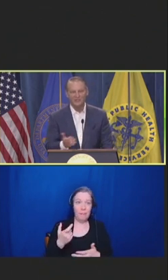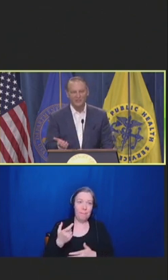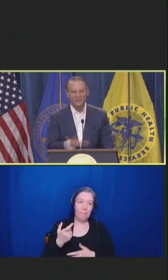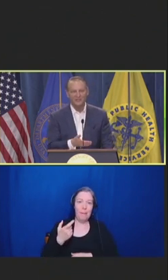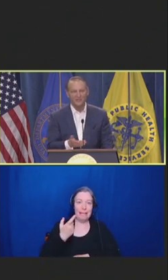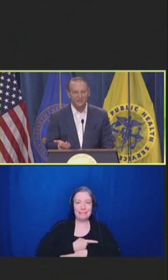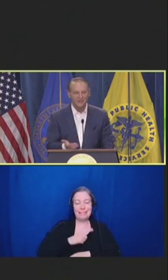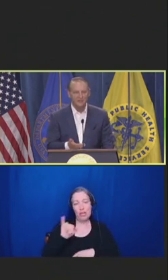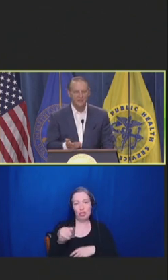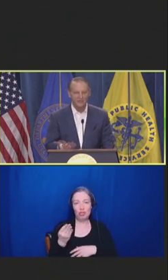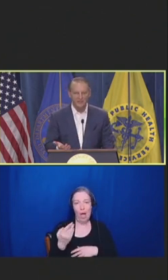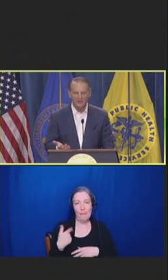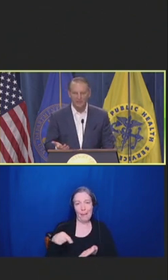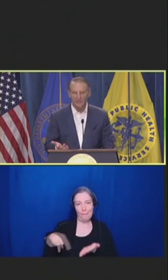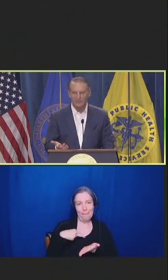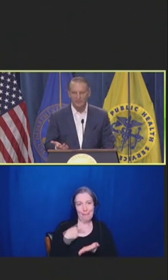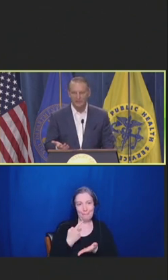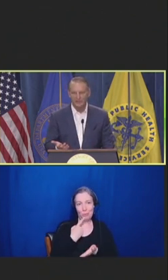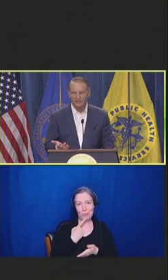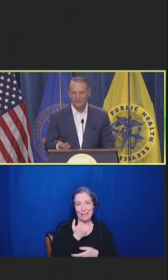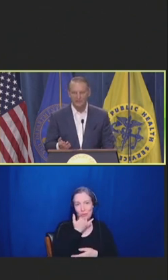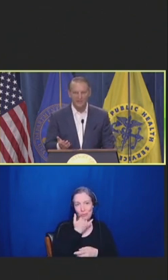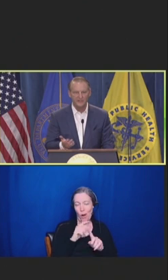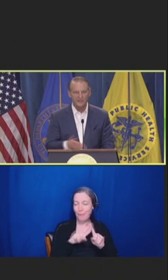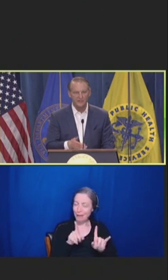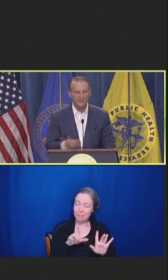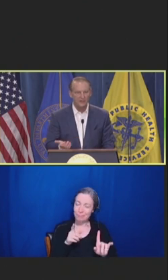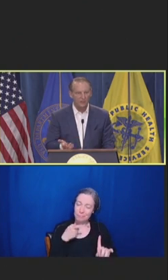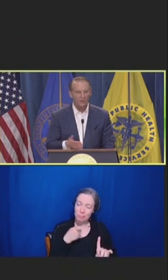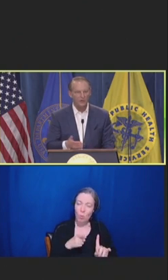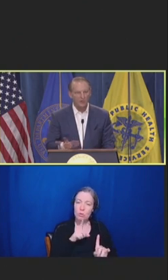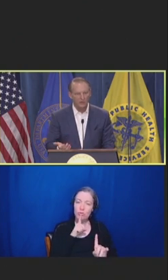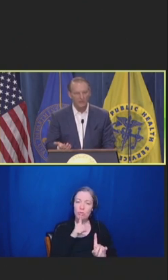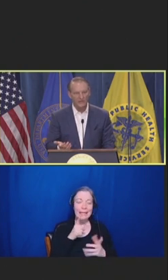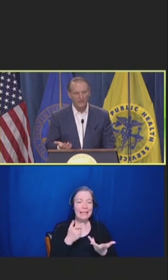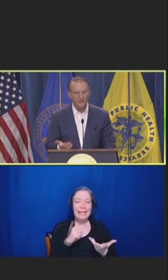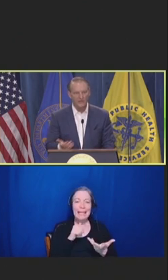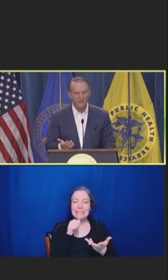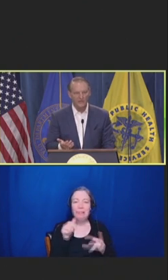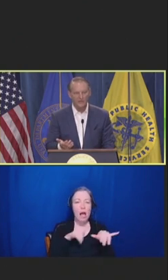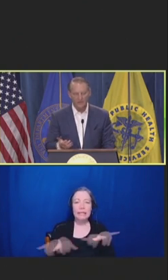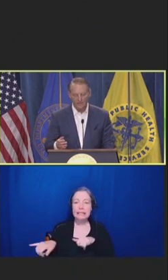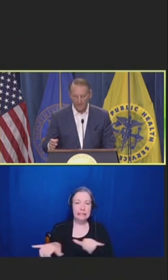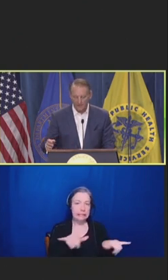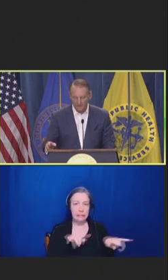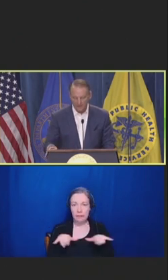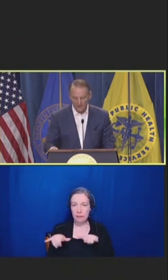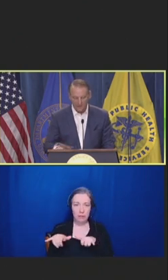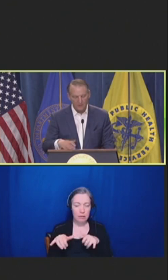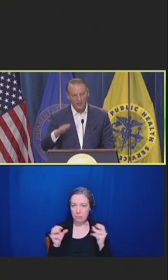it's just the inconsistent application of this makes it more complicated across the